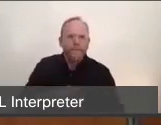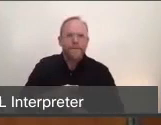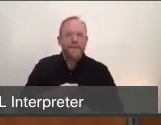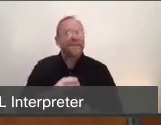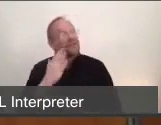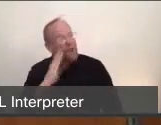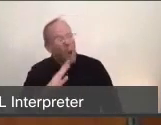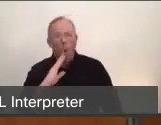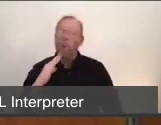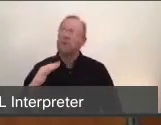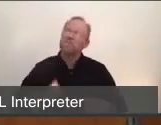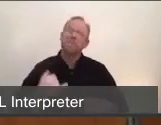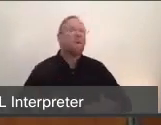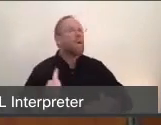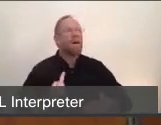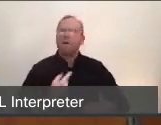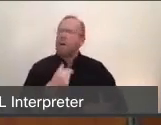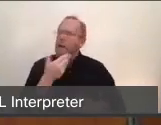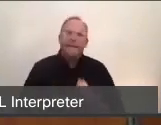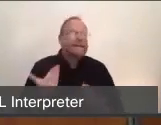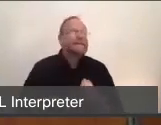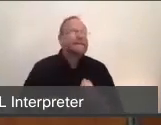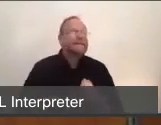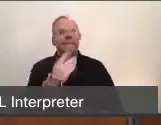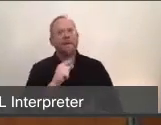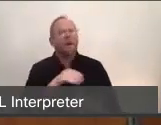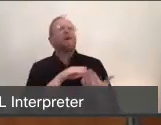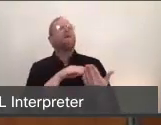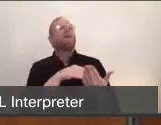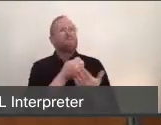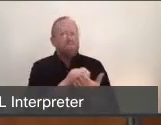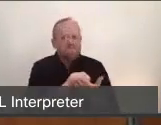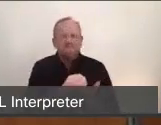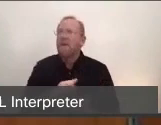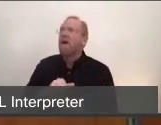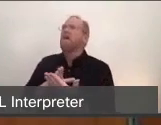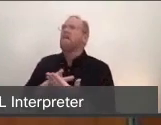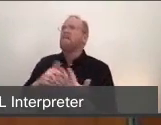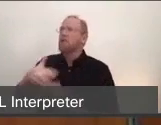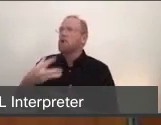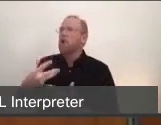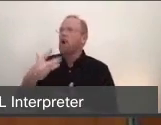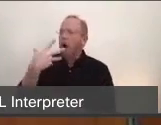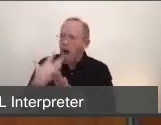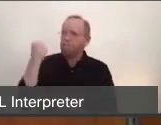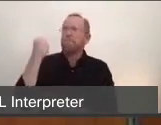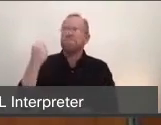economically, socially, emotionally, but it's absolutely necessary, and it is working.